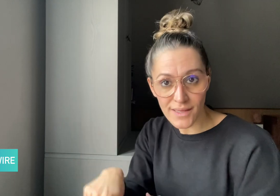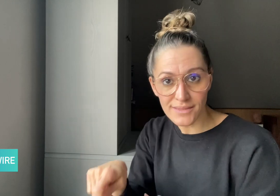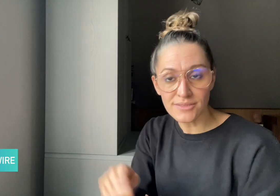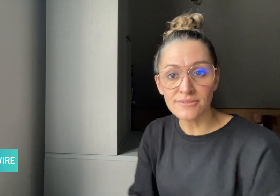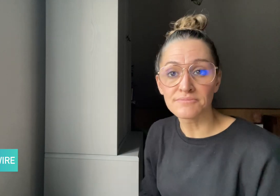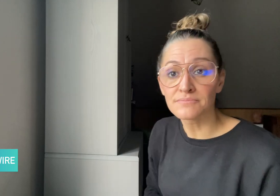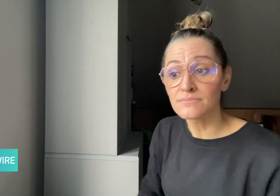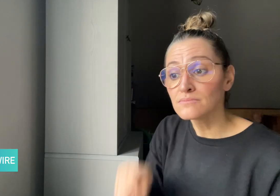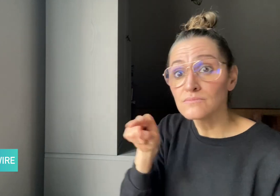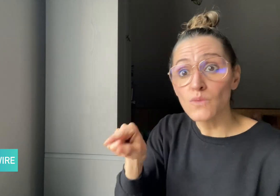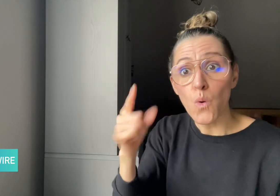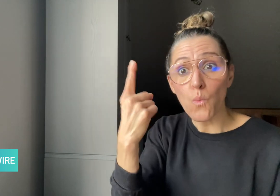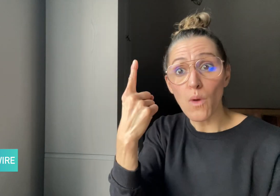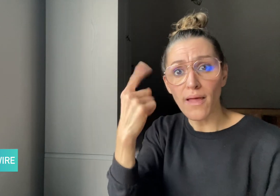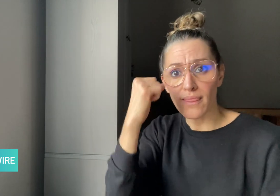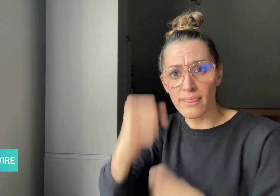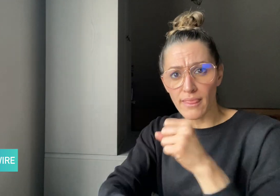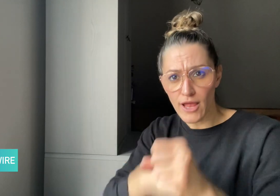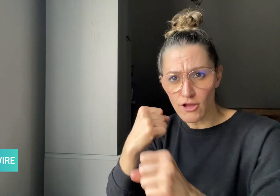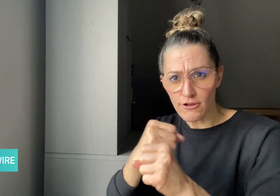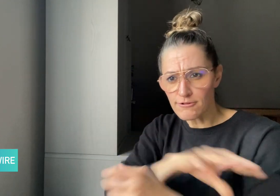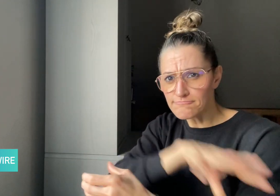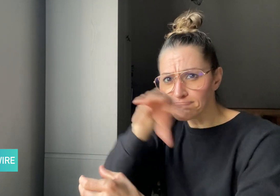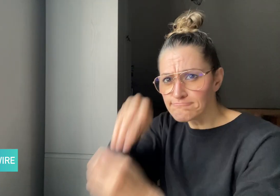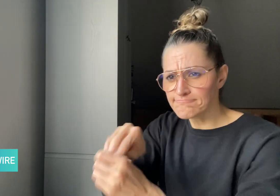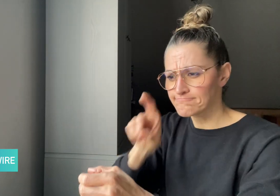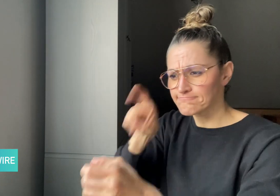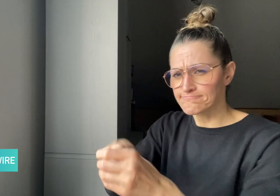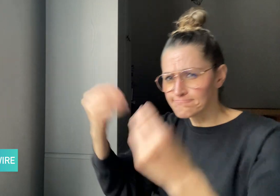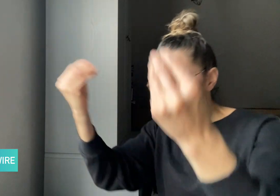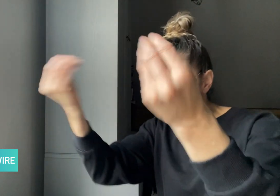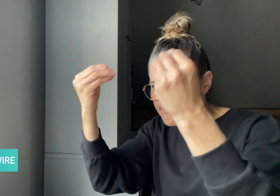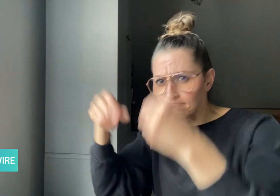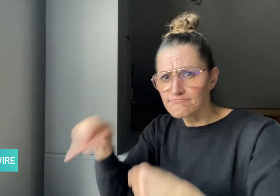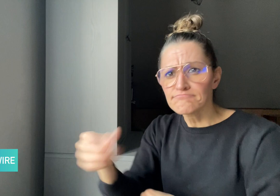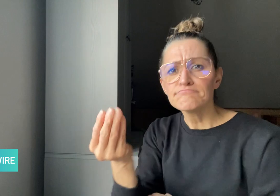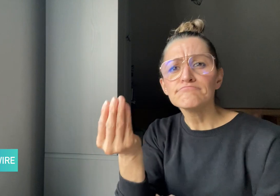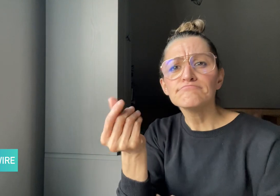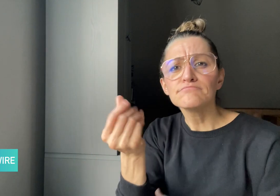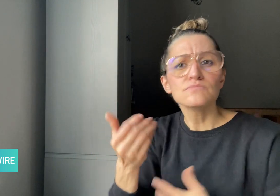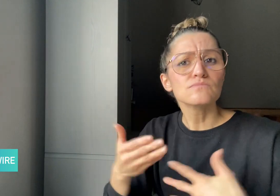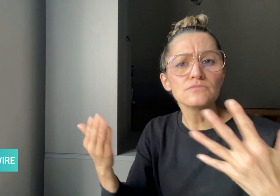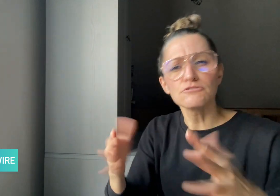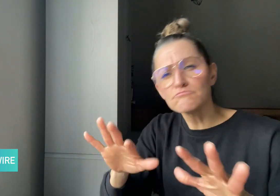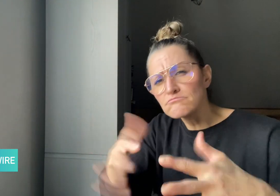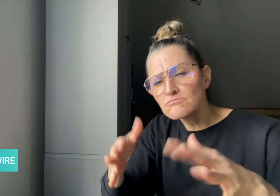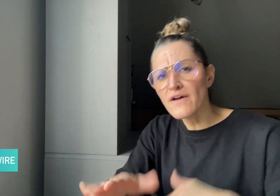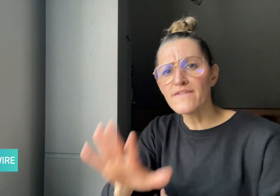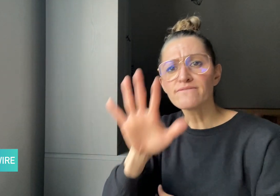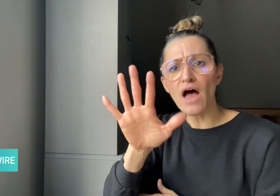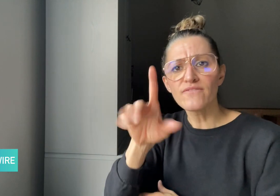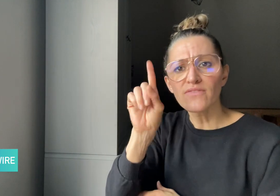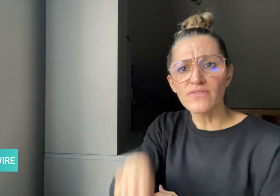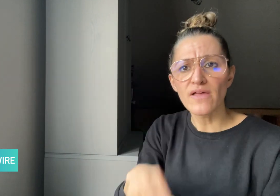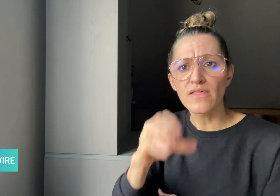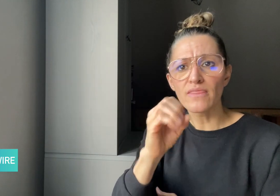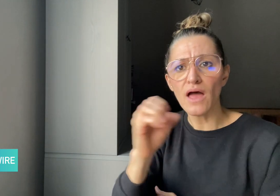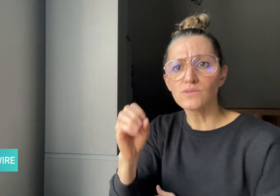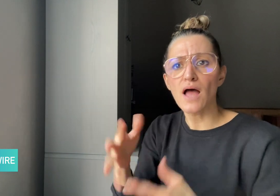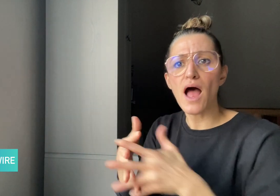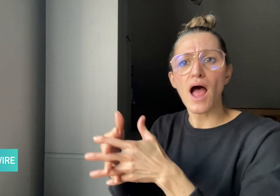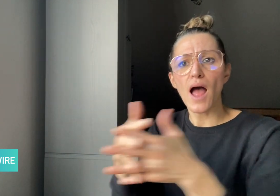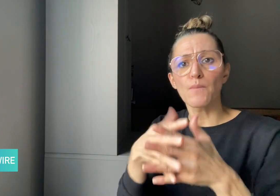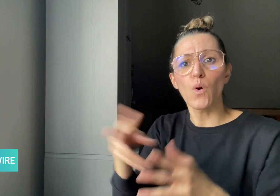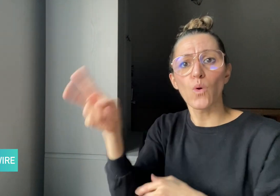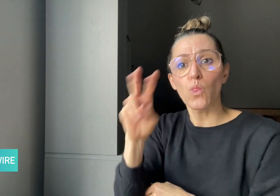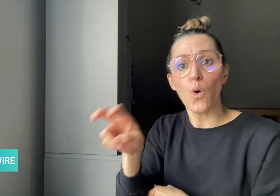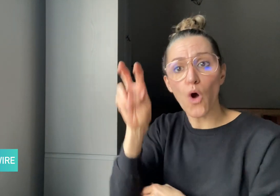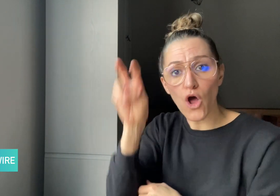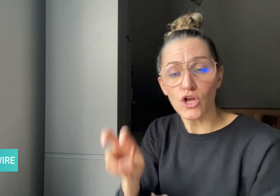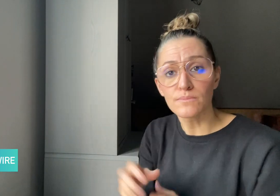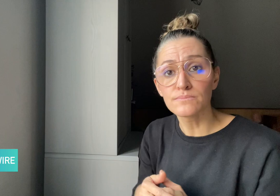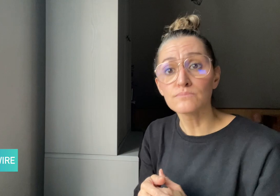Italy, and Ukraine. One year of enrollment costs about $5,000 USD.